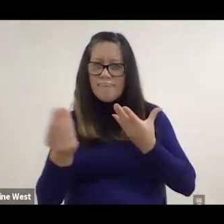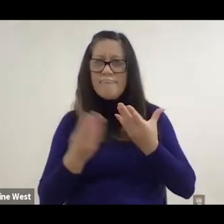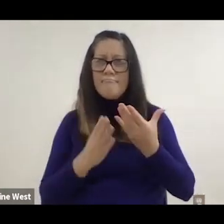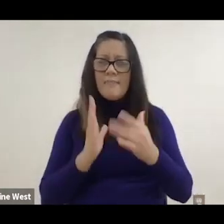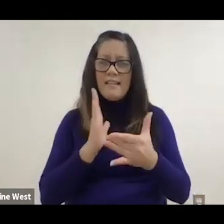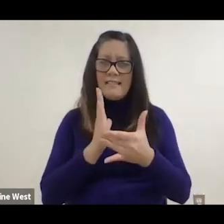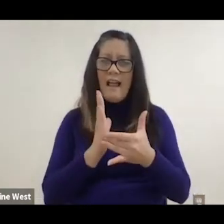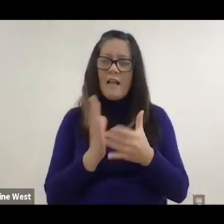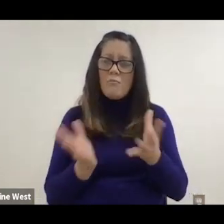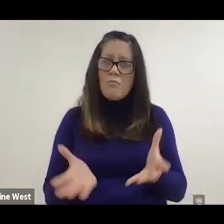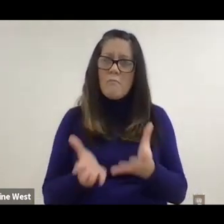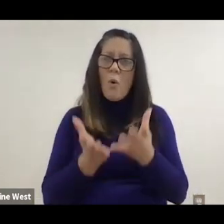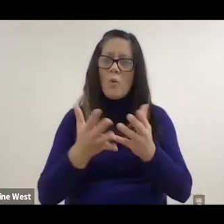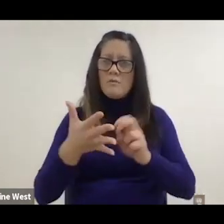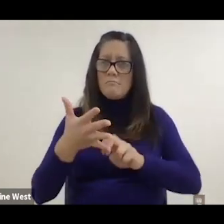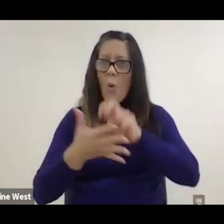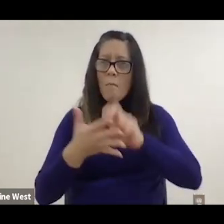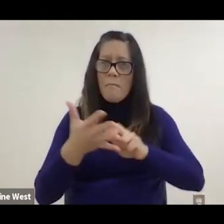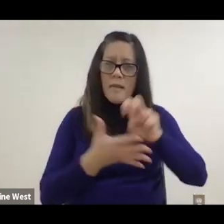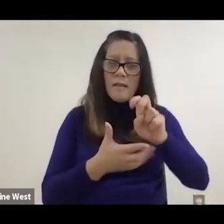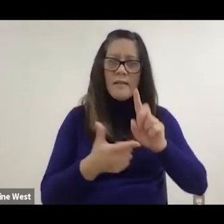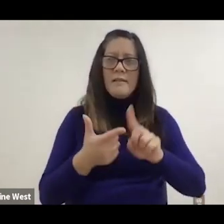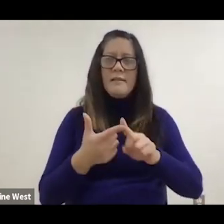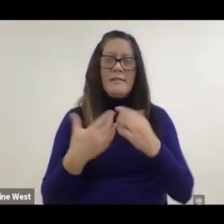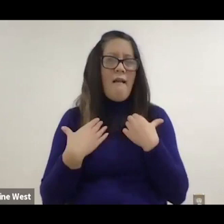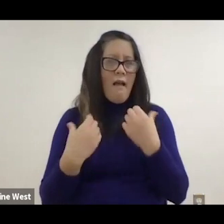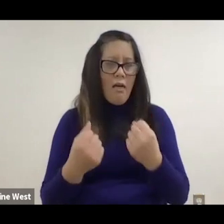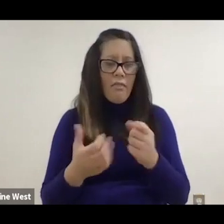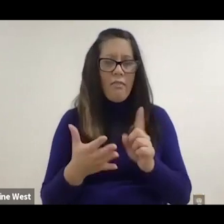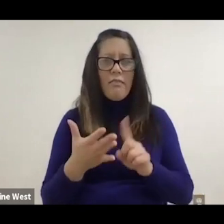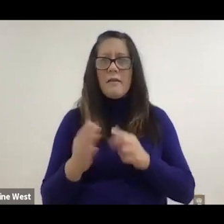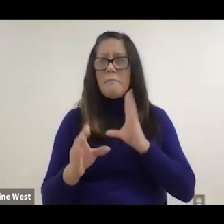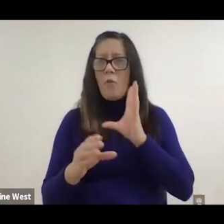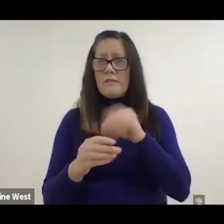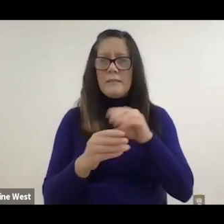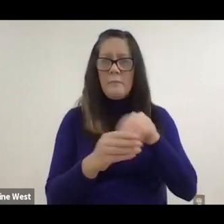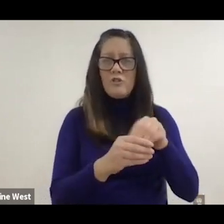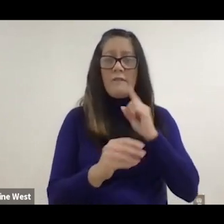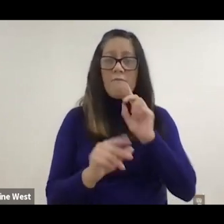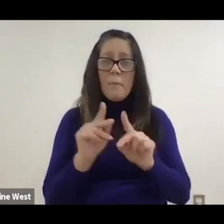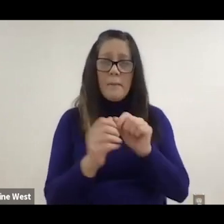that technology does promote social mobility, health and participation for